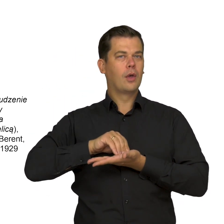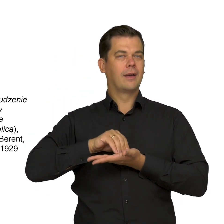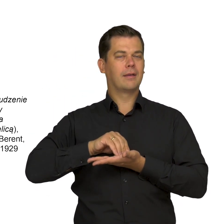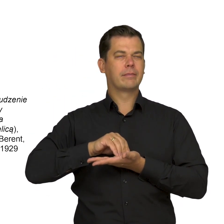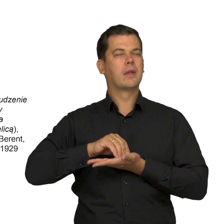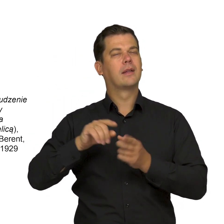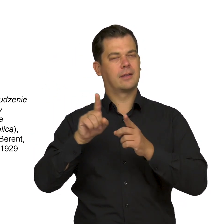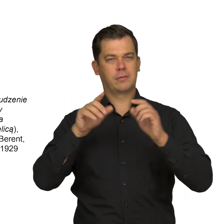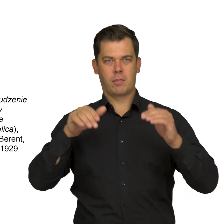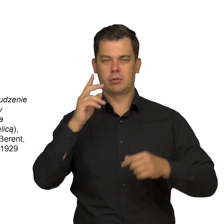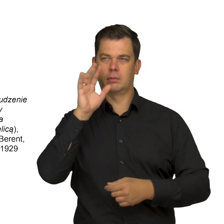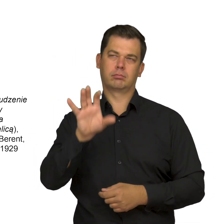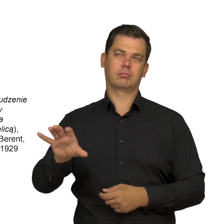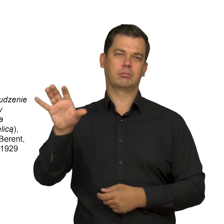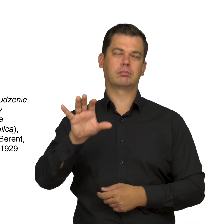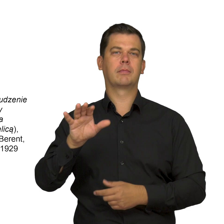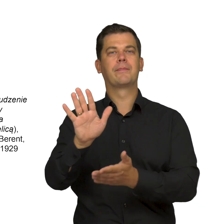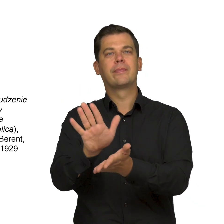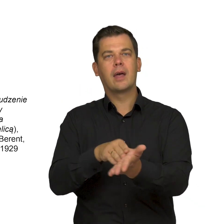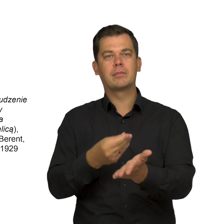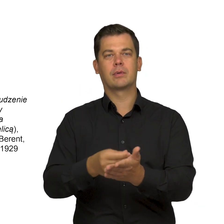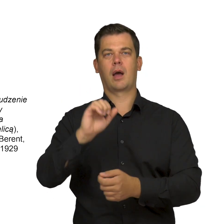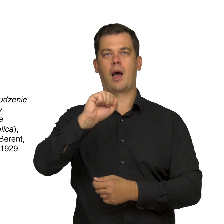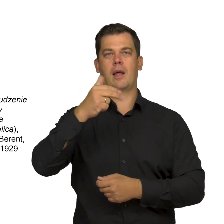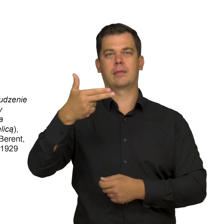by the oeuvre of Anna Berent.